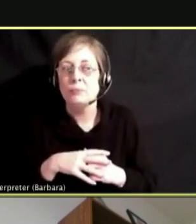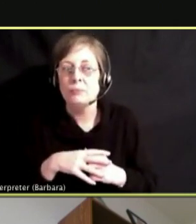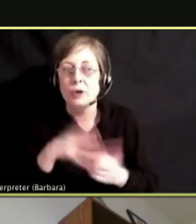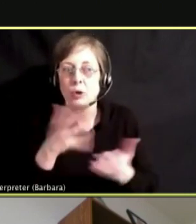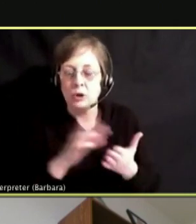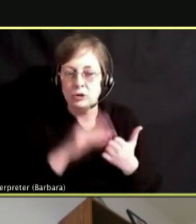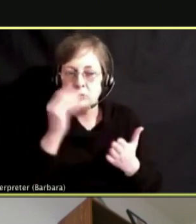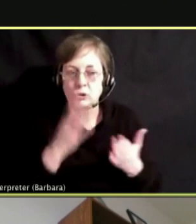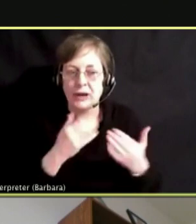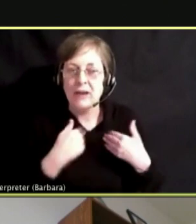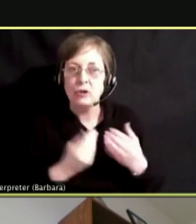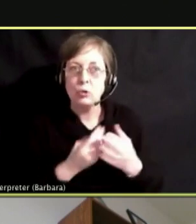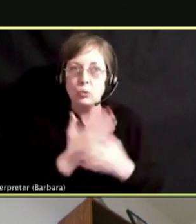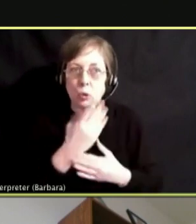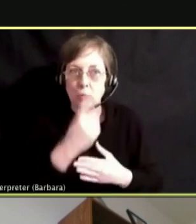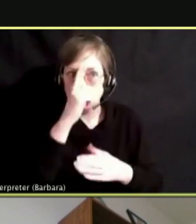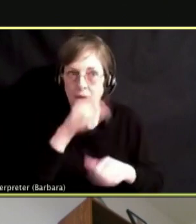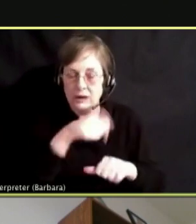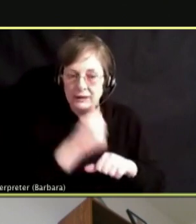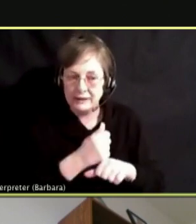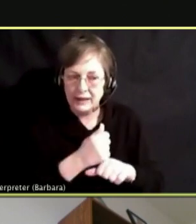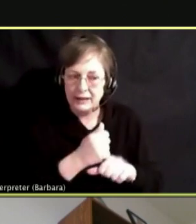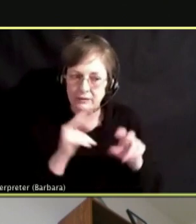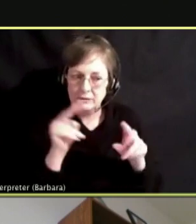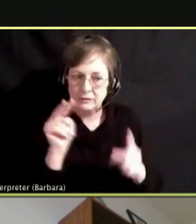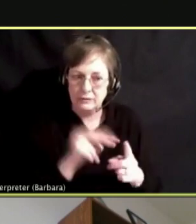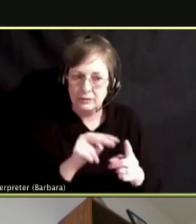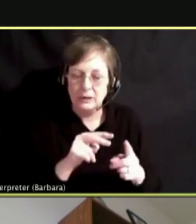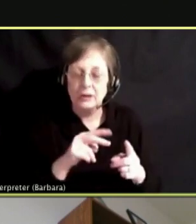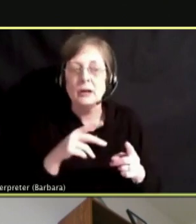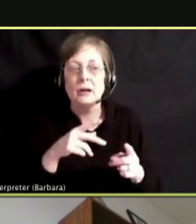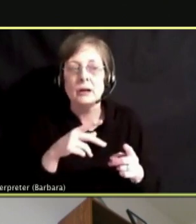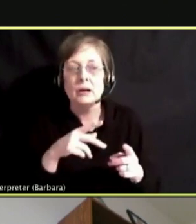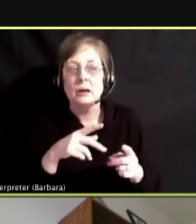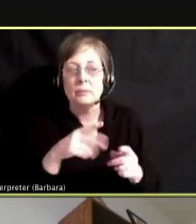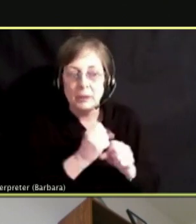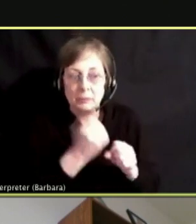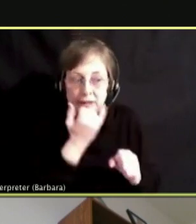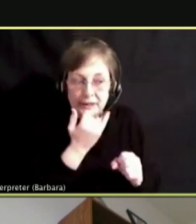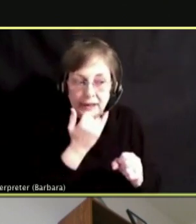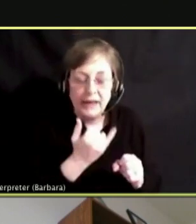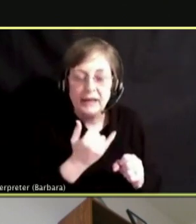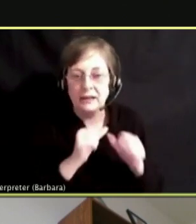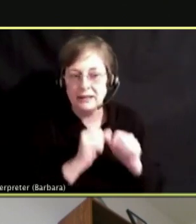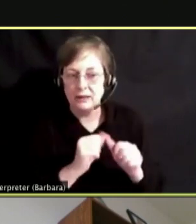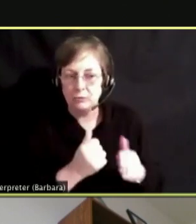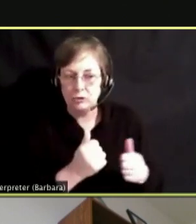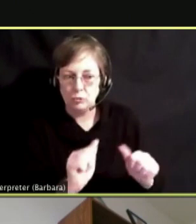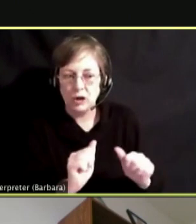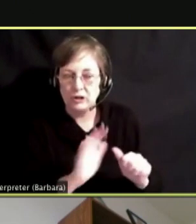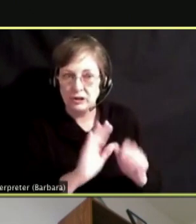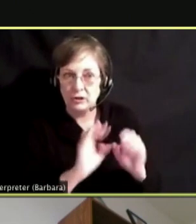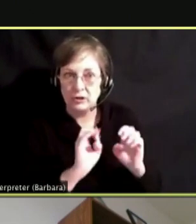TRYING TO READ OF ONE'S THEY ARE THROUGH HAVE ADVERSE EFFECTS WHEN YOU'RE TALKING ABOUT